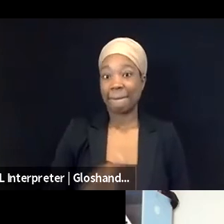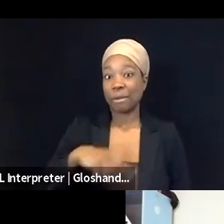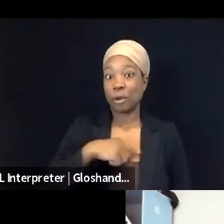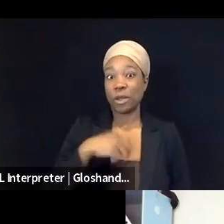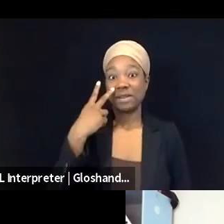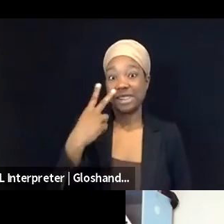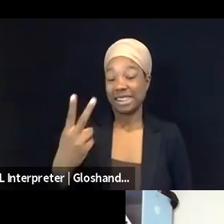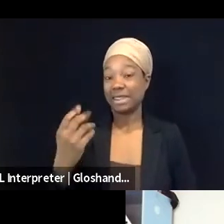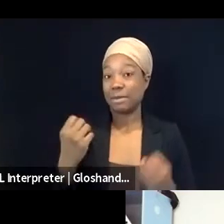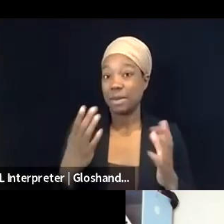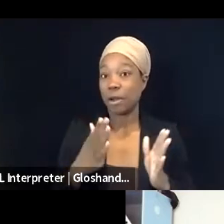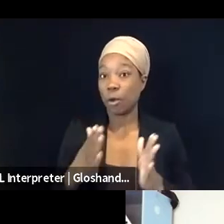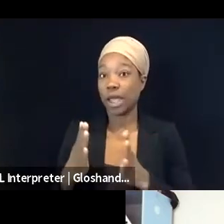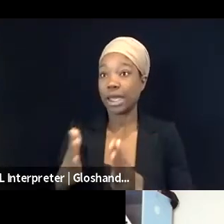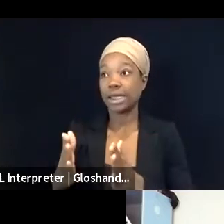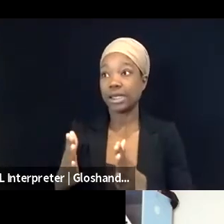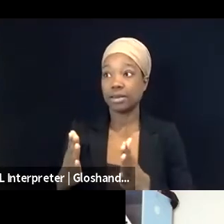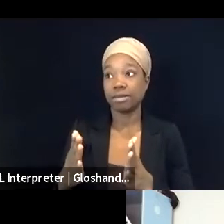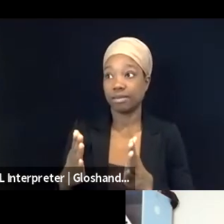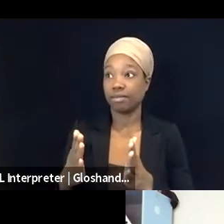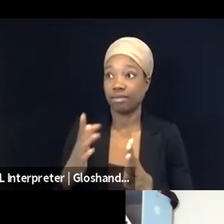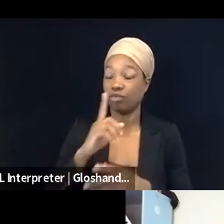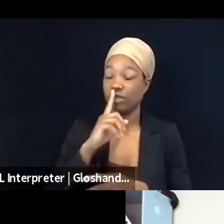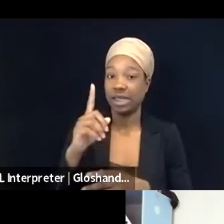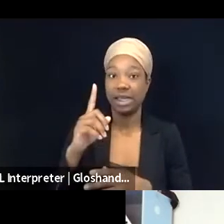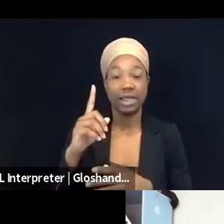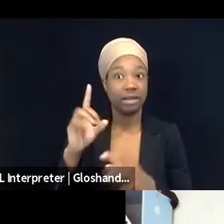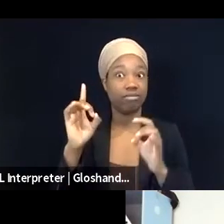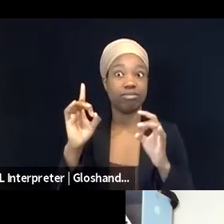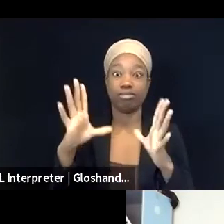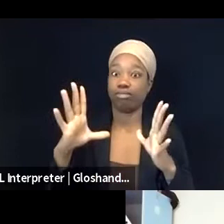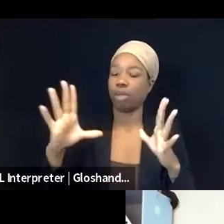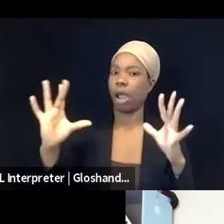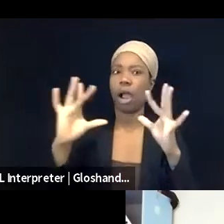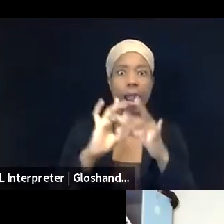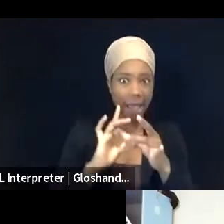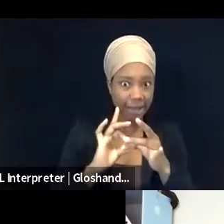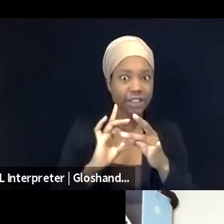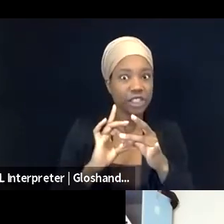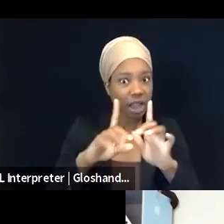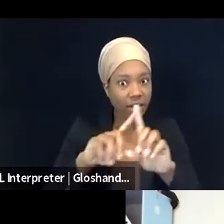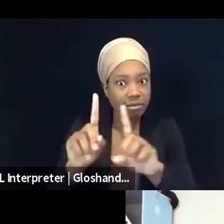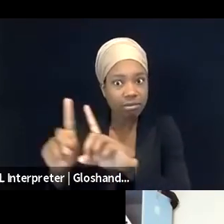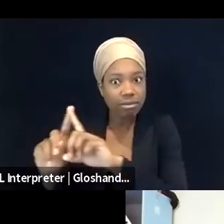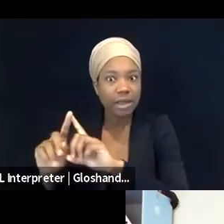unprecedented connection of the issues that affect and impact Palestinians in Gaza,